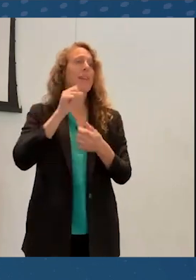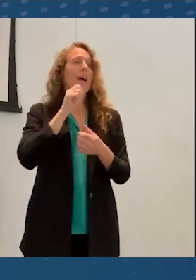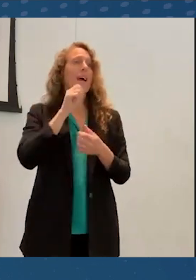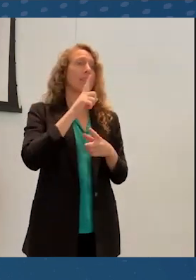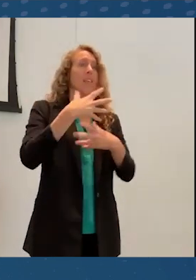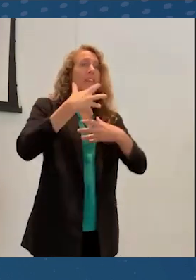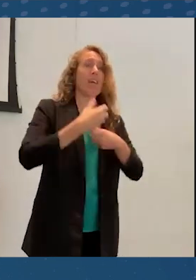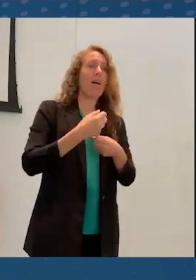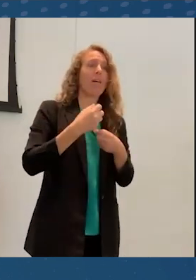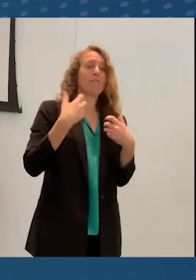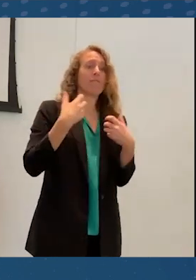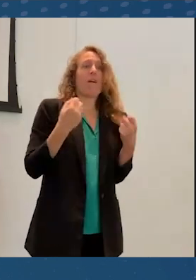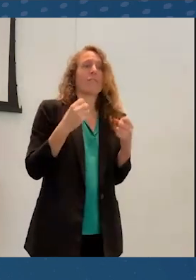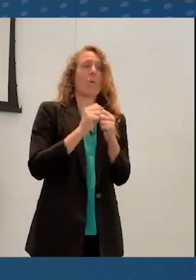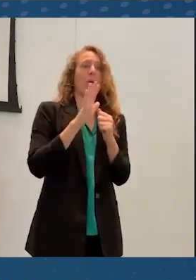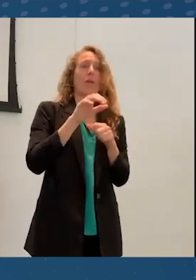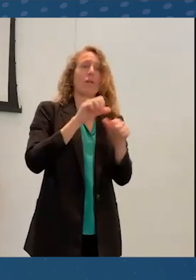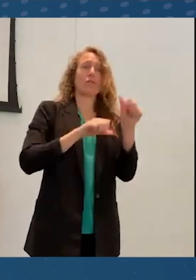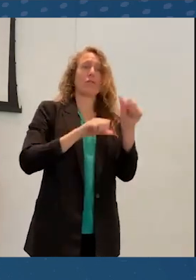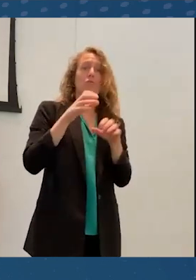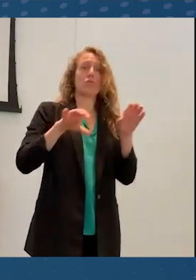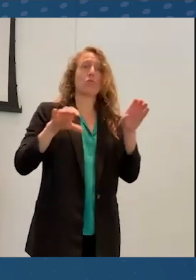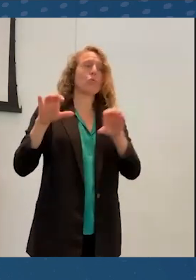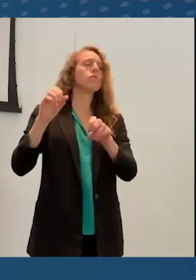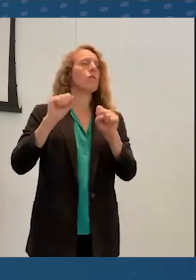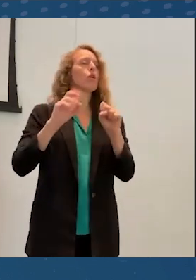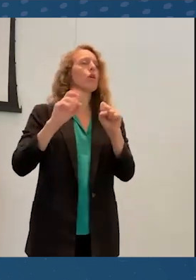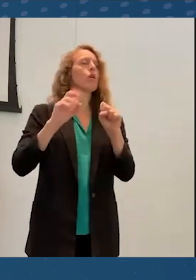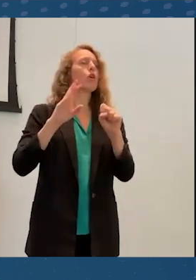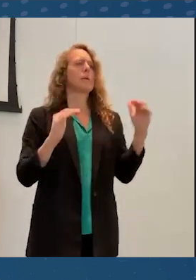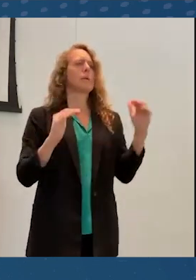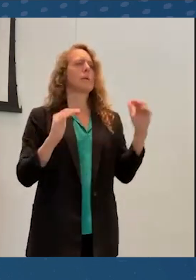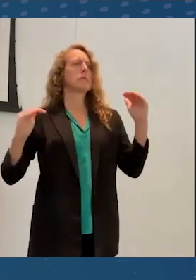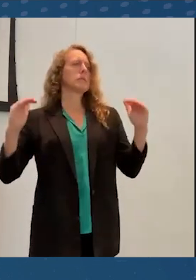that there can also be a tiered system in in-person conferences.